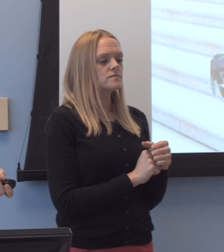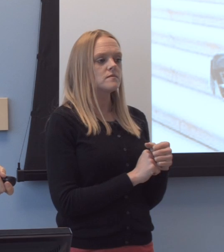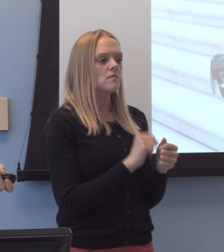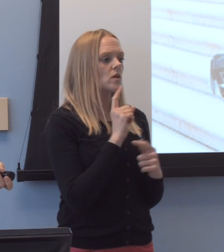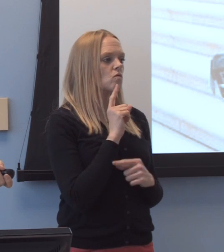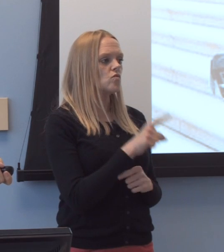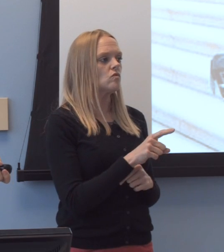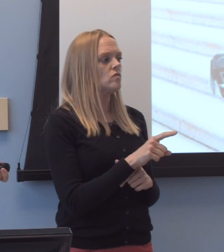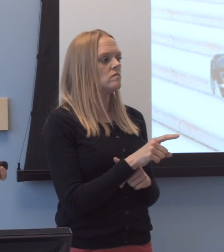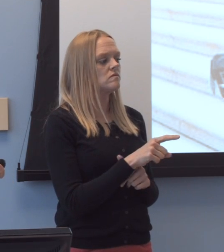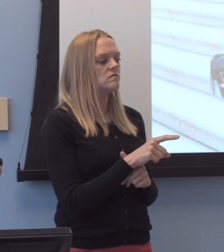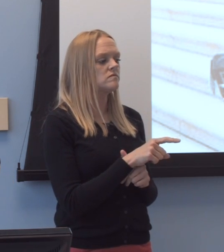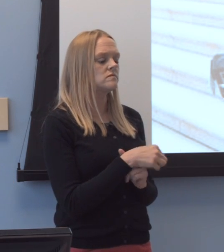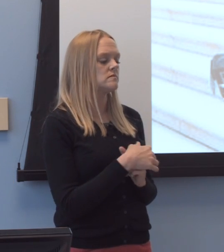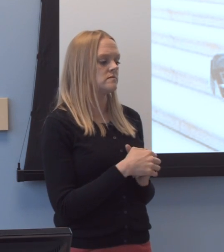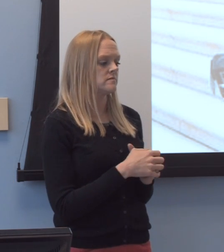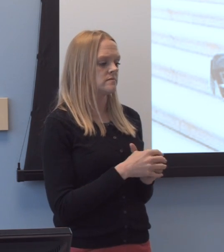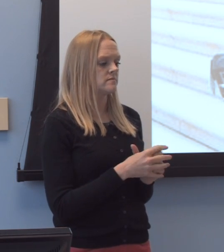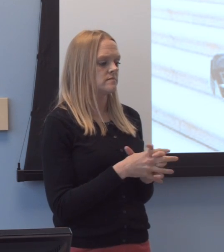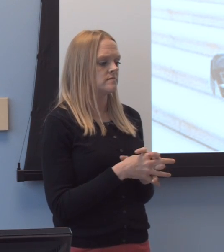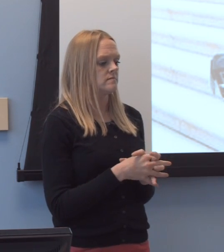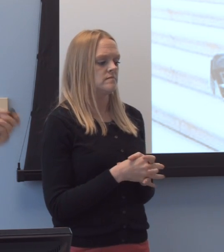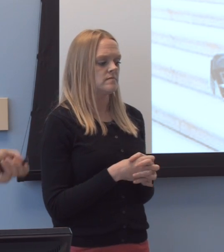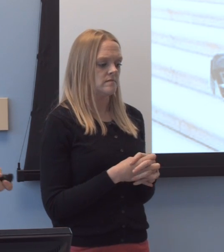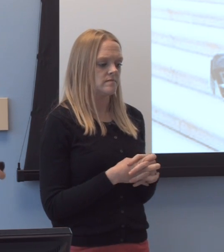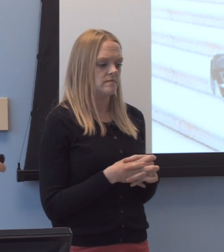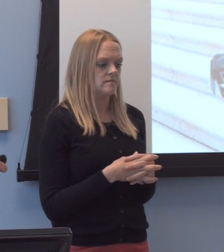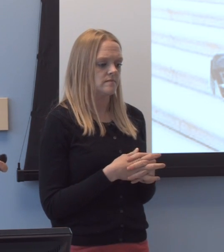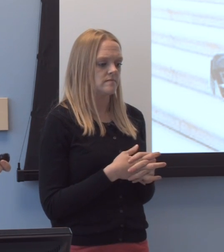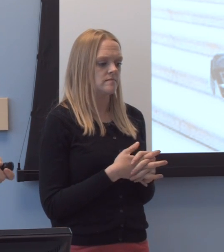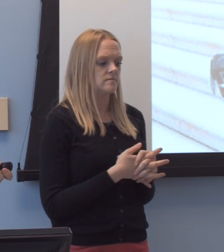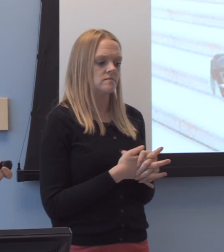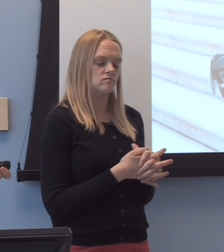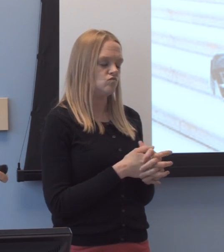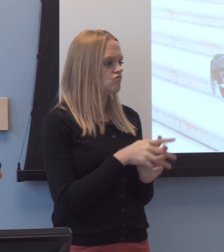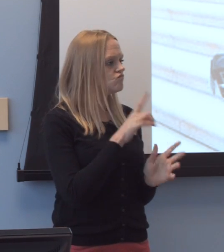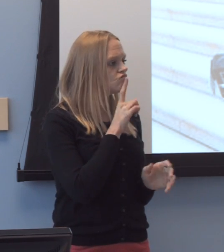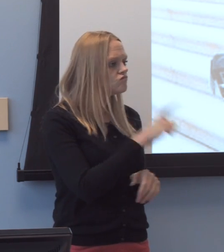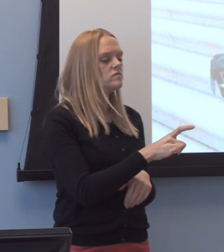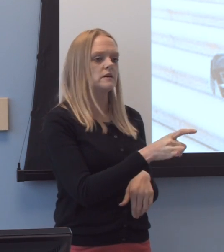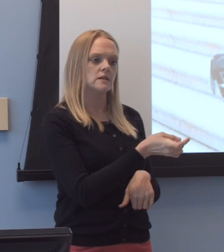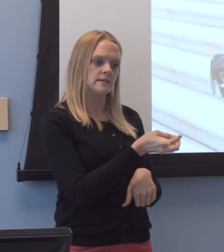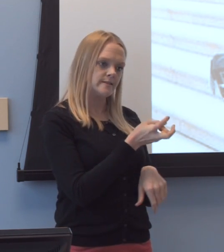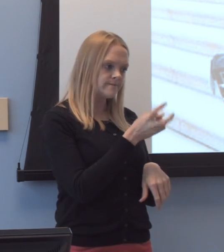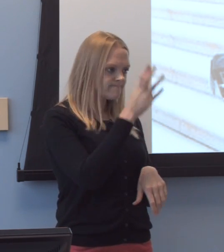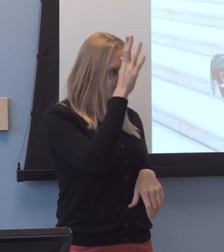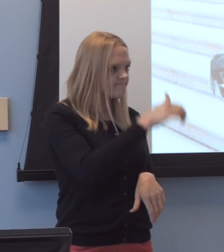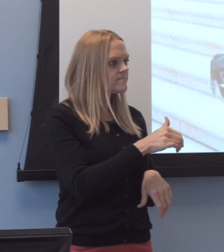uh-uh-uh-uh, the-uh, diligent in his effort to acquire the knowledge and skill